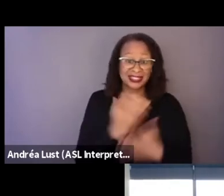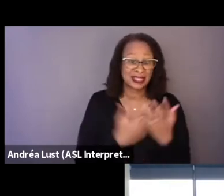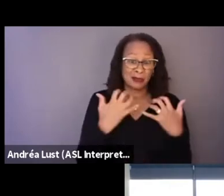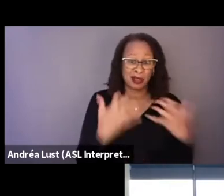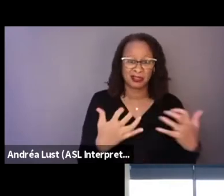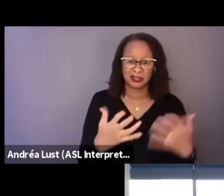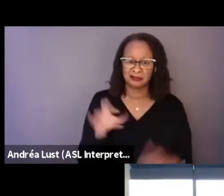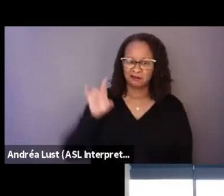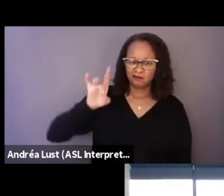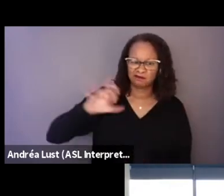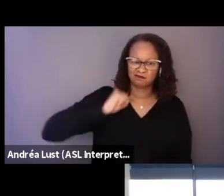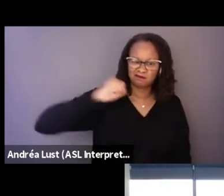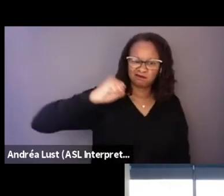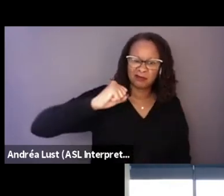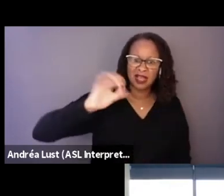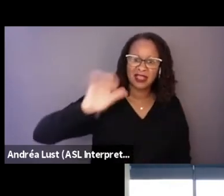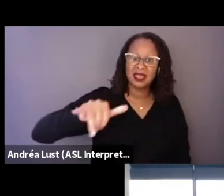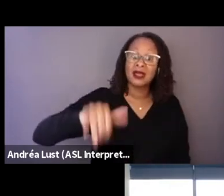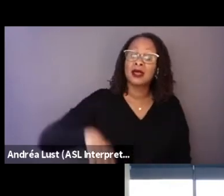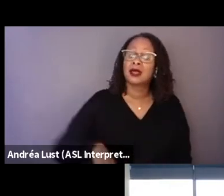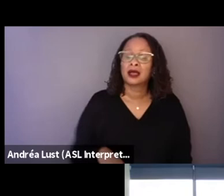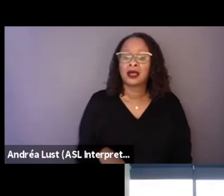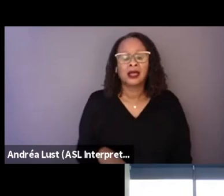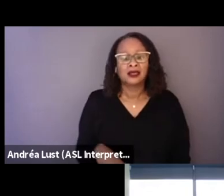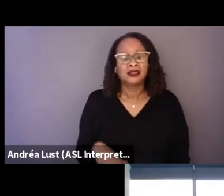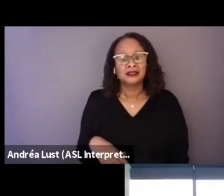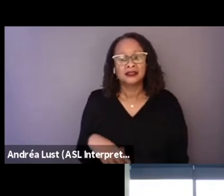but, you know, so there's a price to pay. You will lose some people,